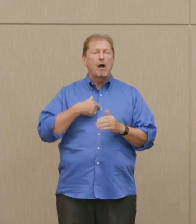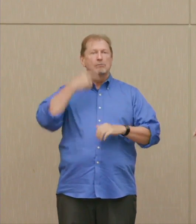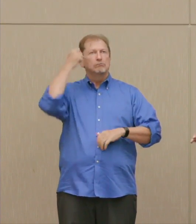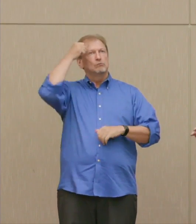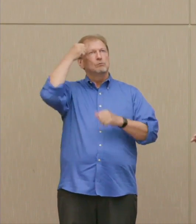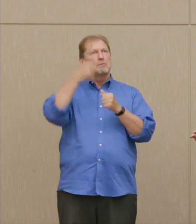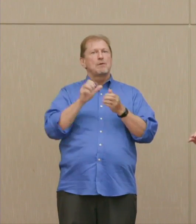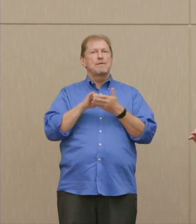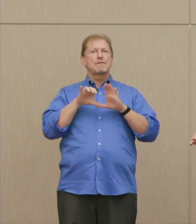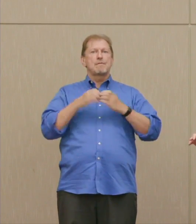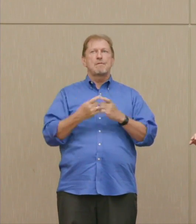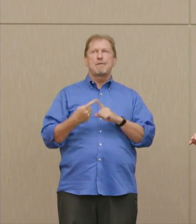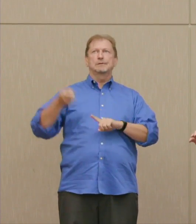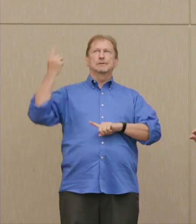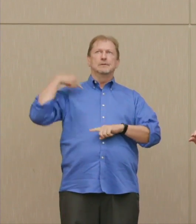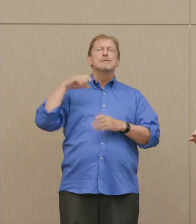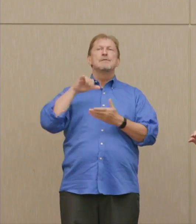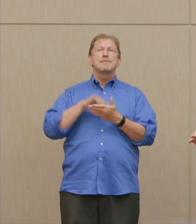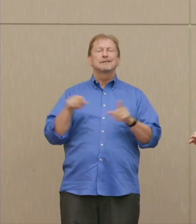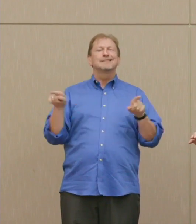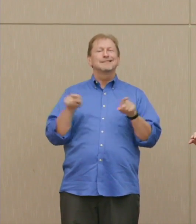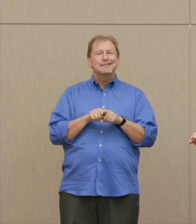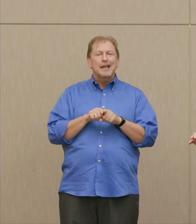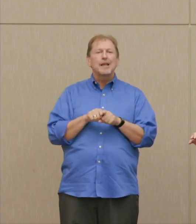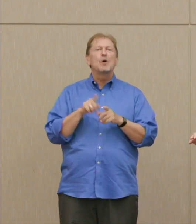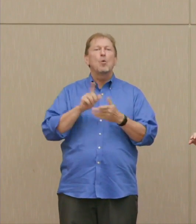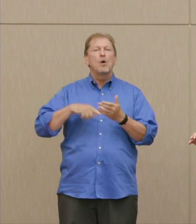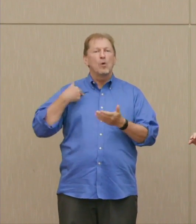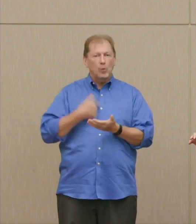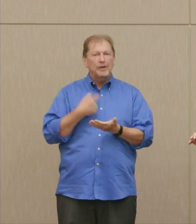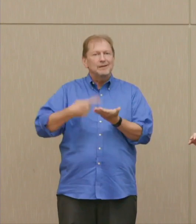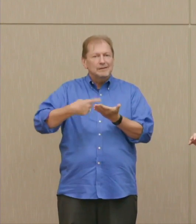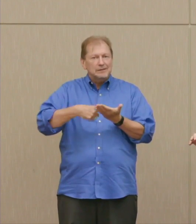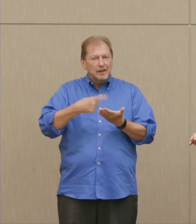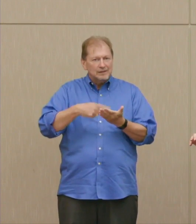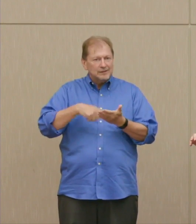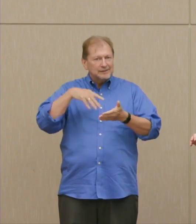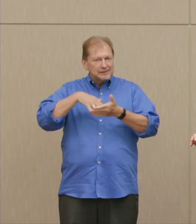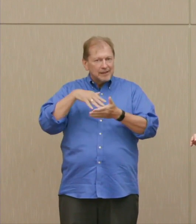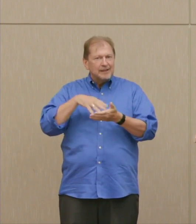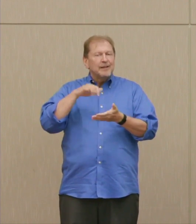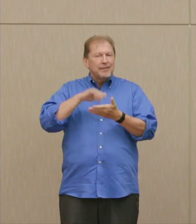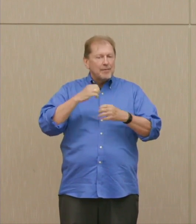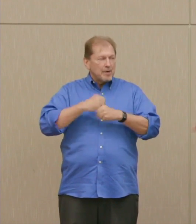Probably almost no one else outside the Manhattan Project, which was building the bomb, thousands